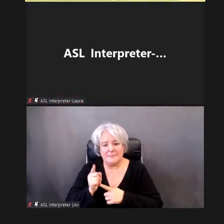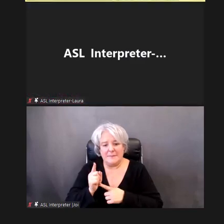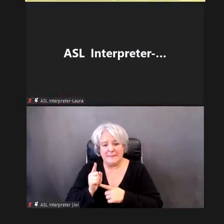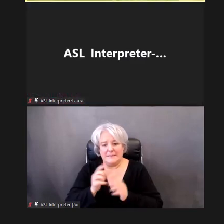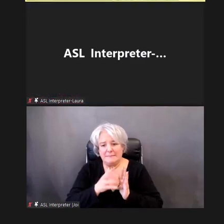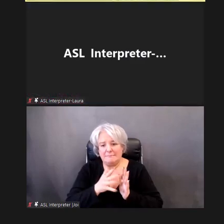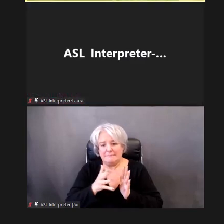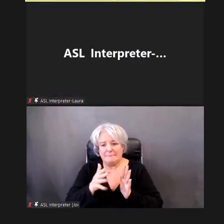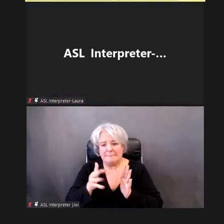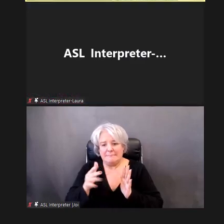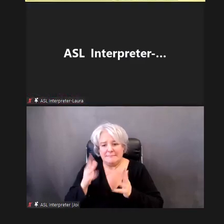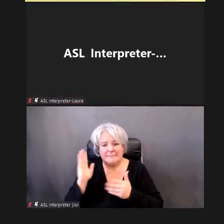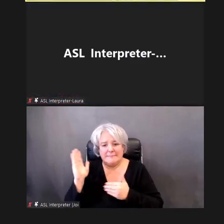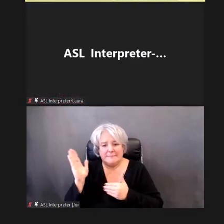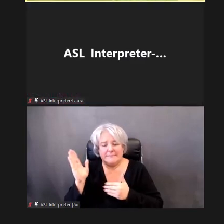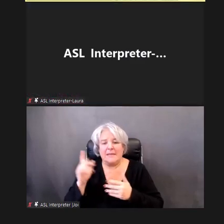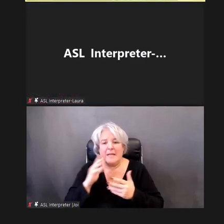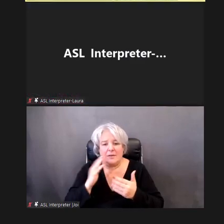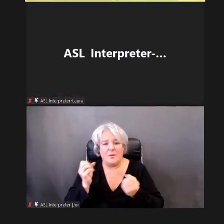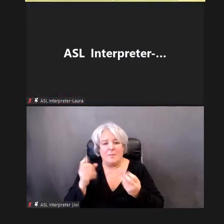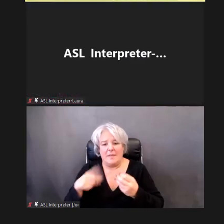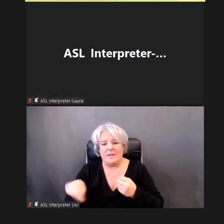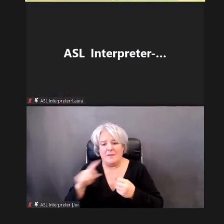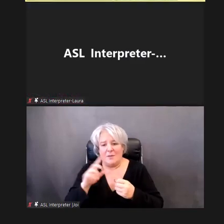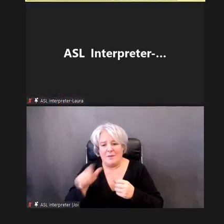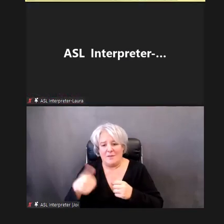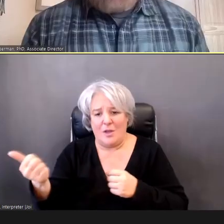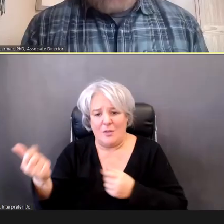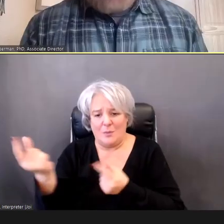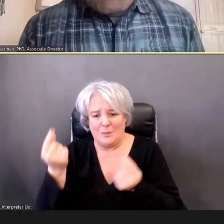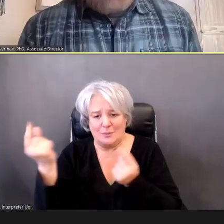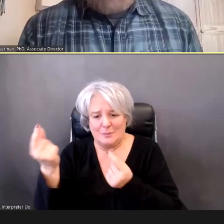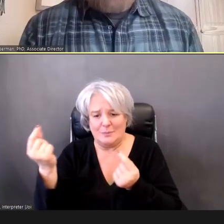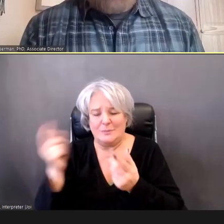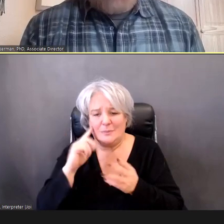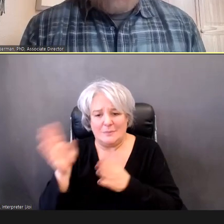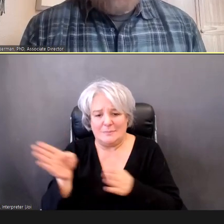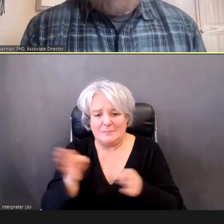and be. We hope this has been helpful.